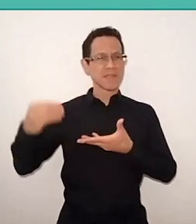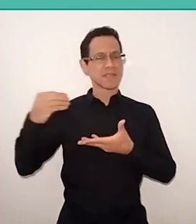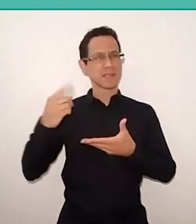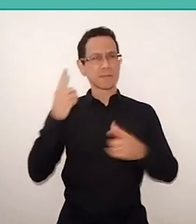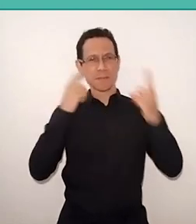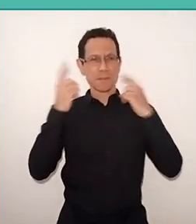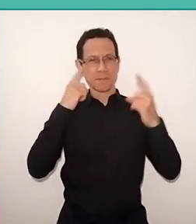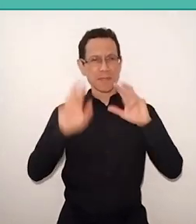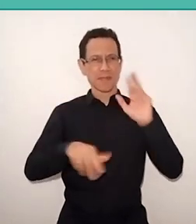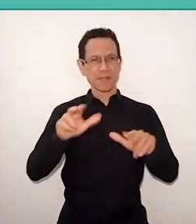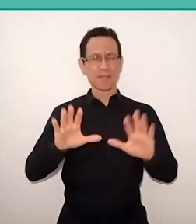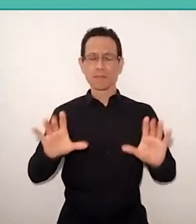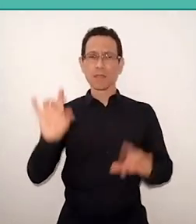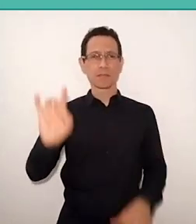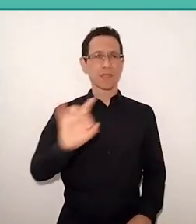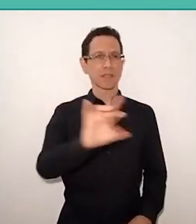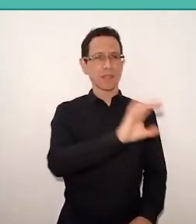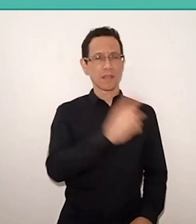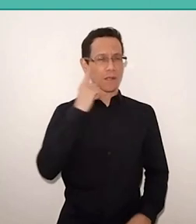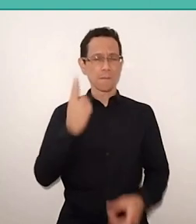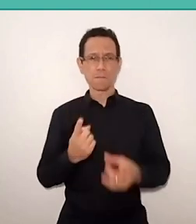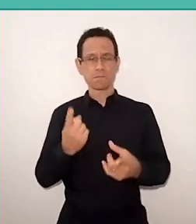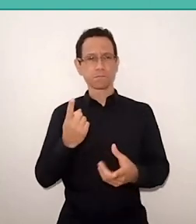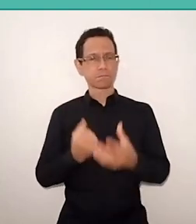And then the question is: reinvent Paulo Freire now in what?